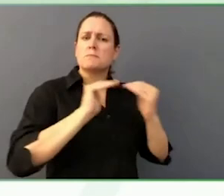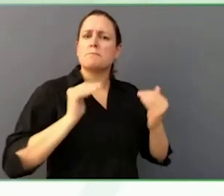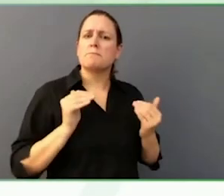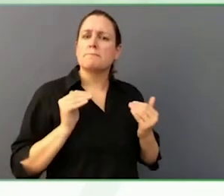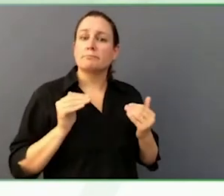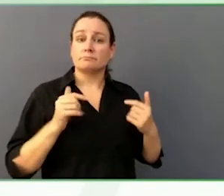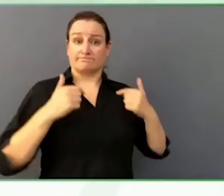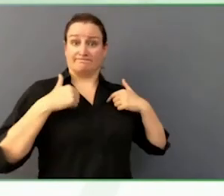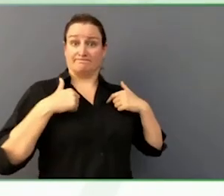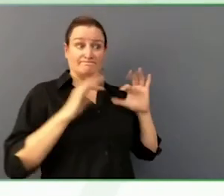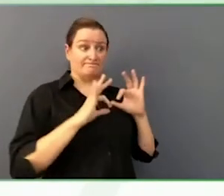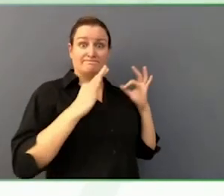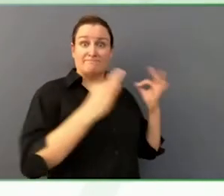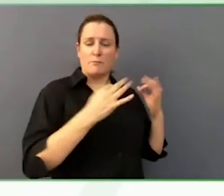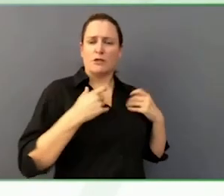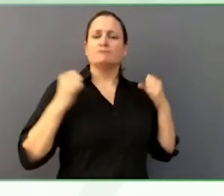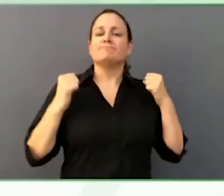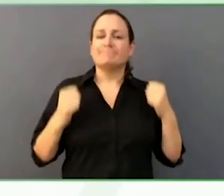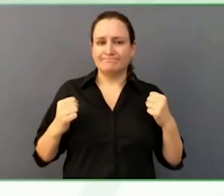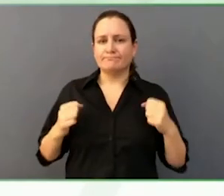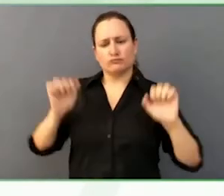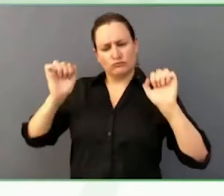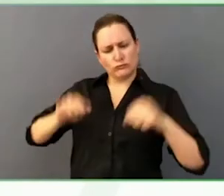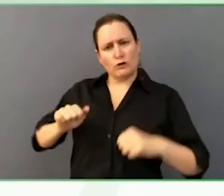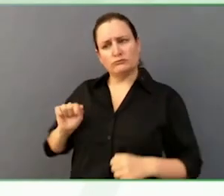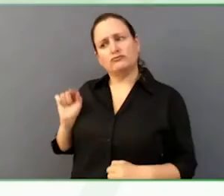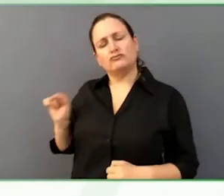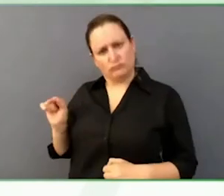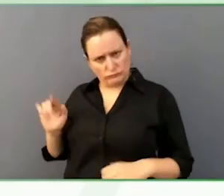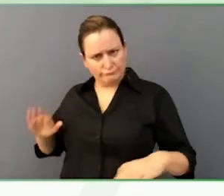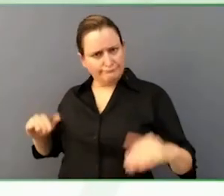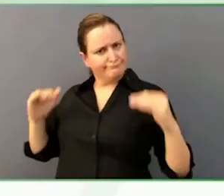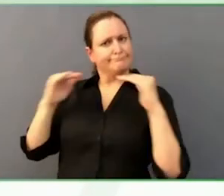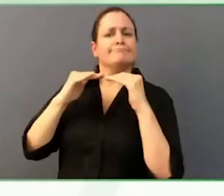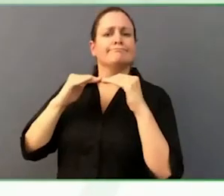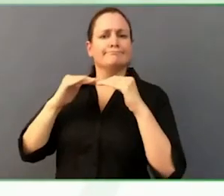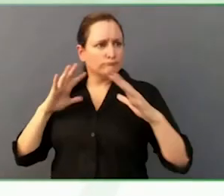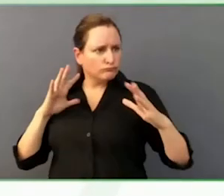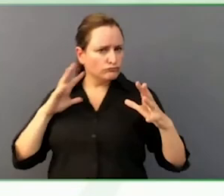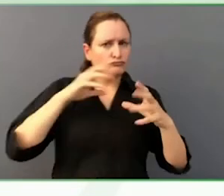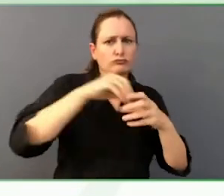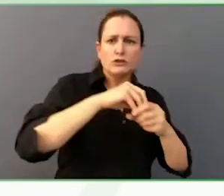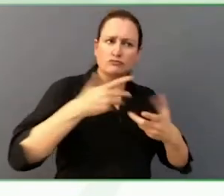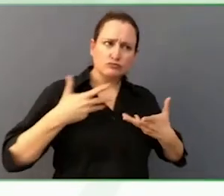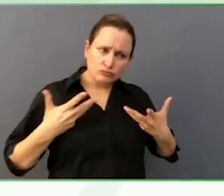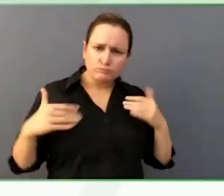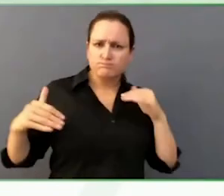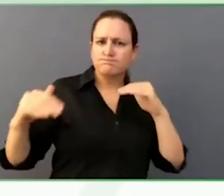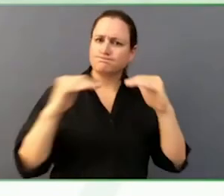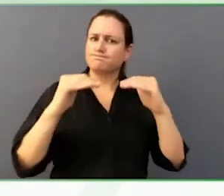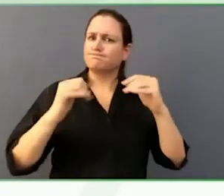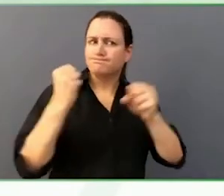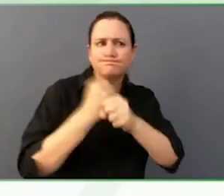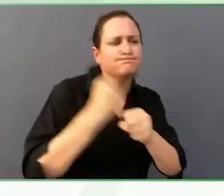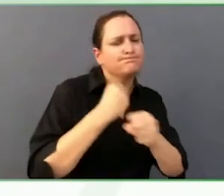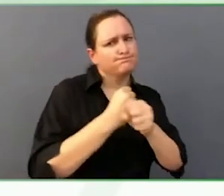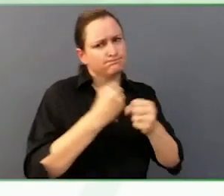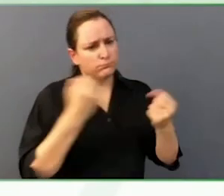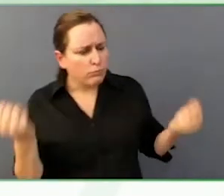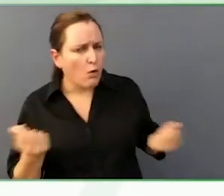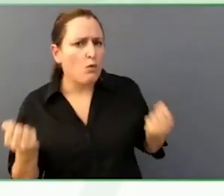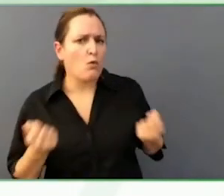So, my husband and I talk to Laura, others, frontline staff at the